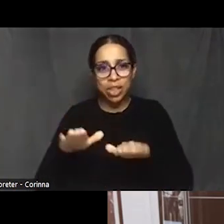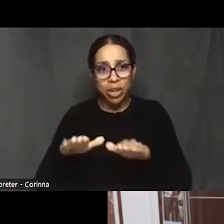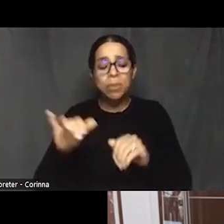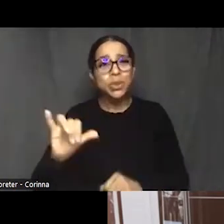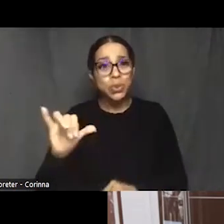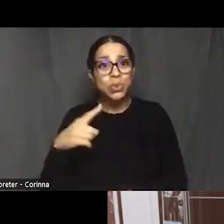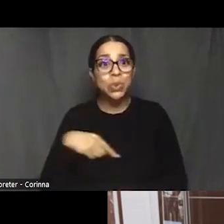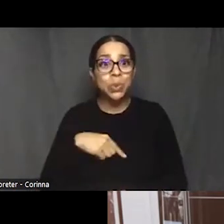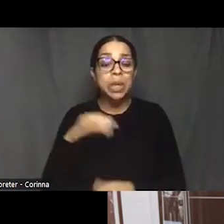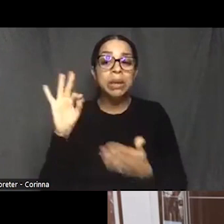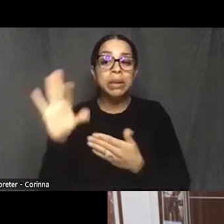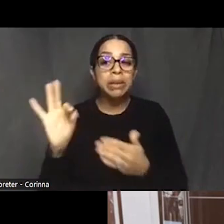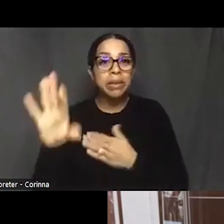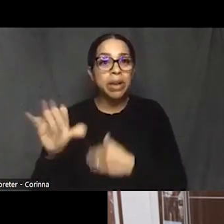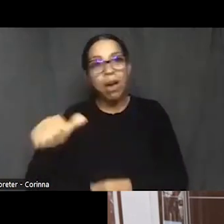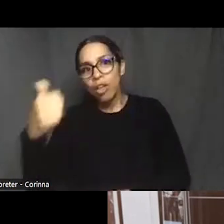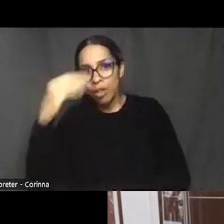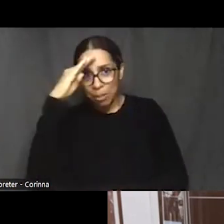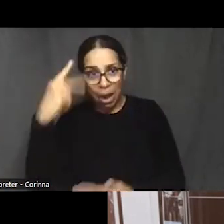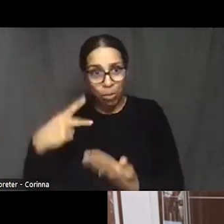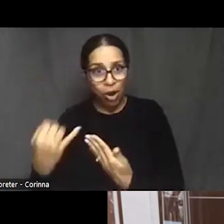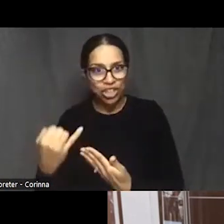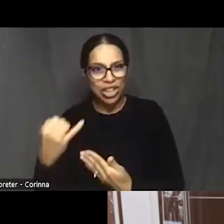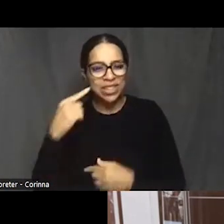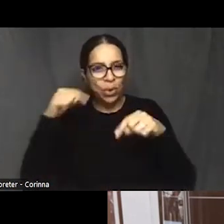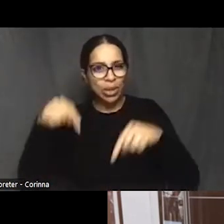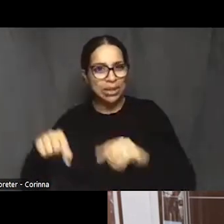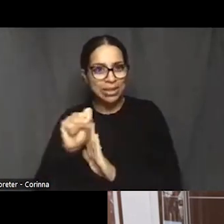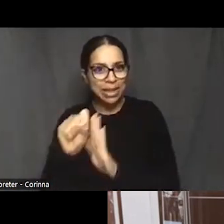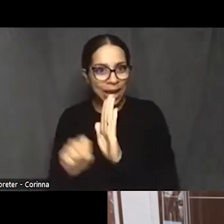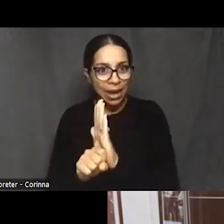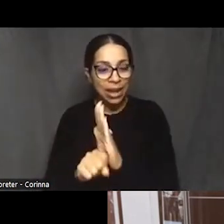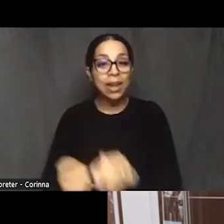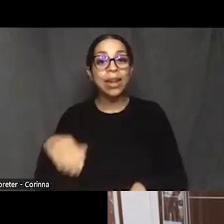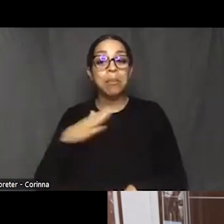in the state. And, you know, my challenge to them was, you know,